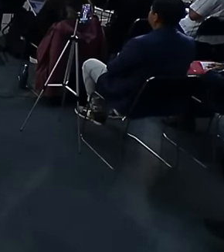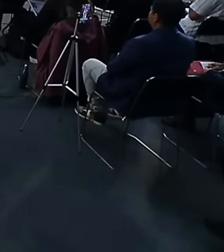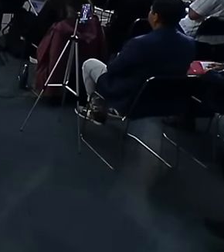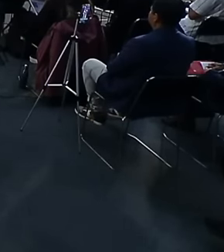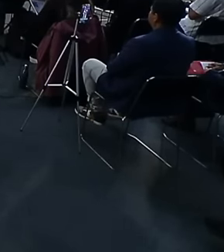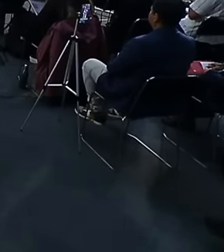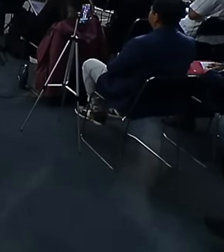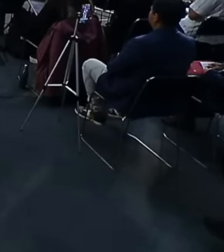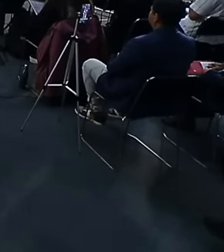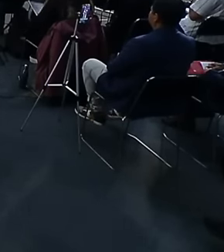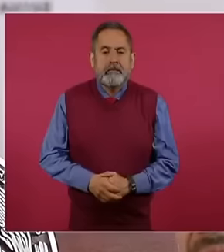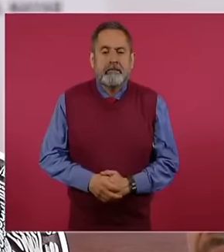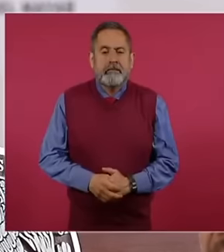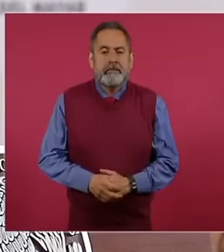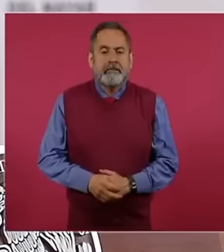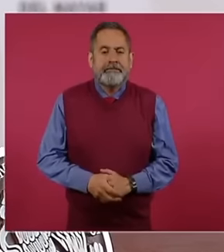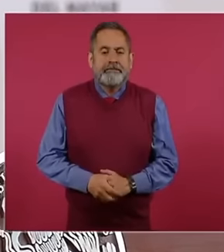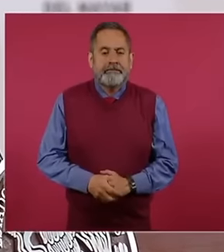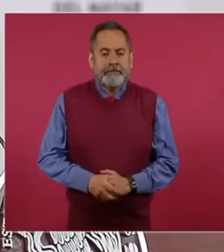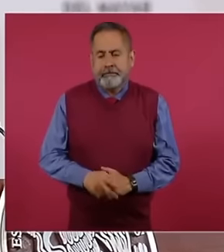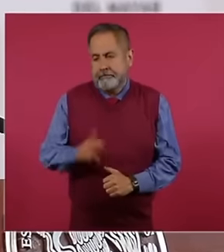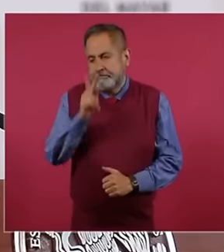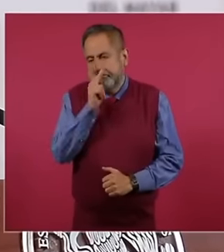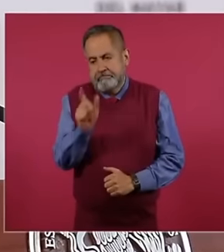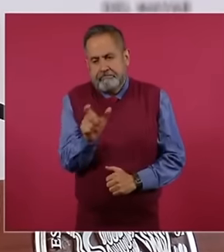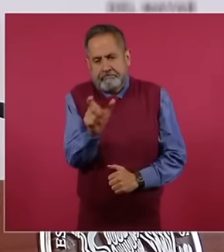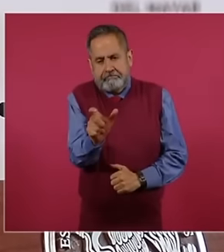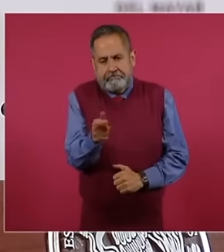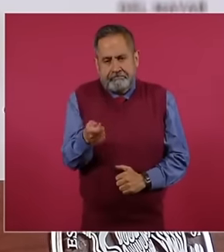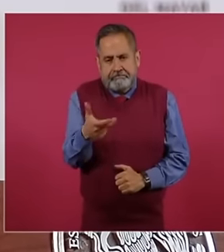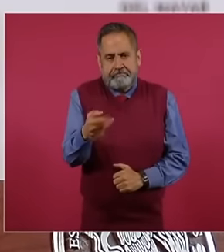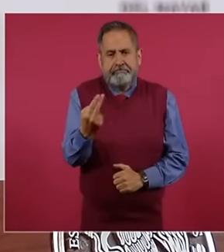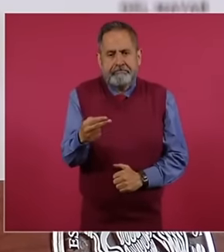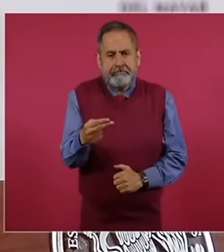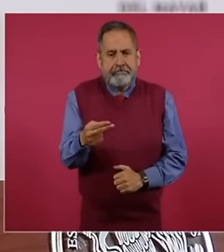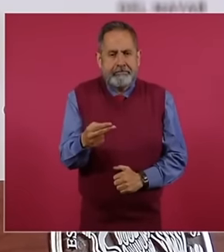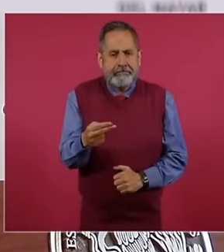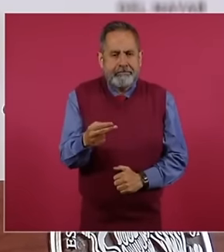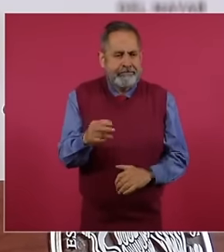that I really like. In these cases, they had them apergy ados,